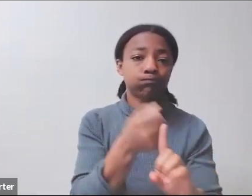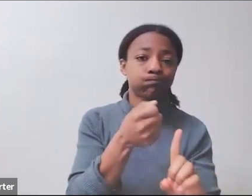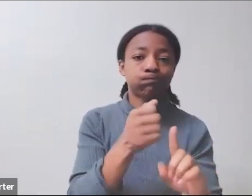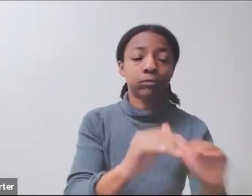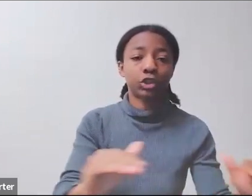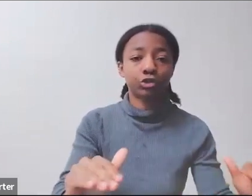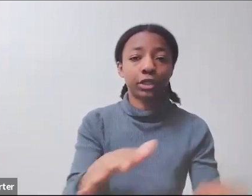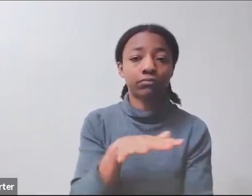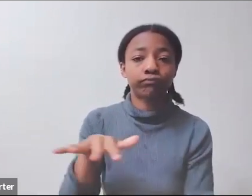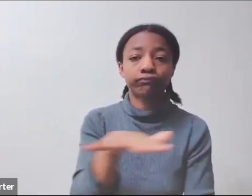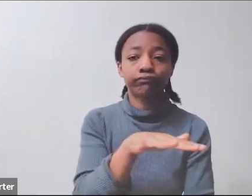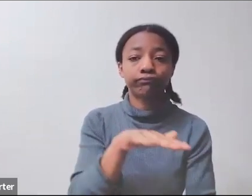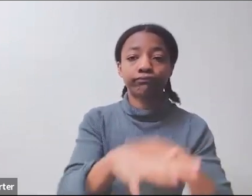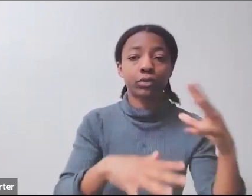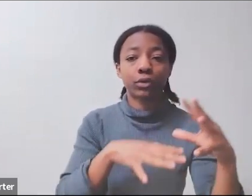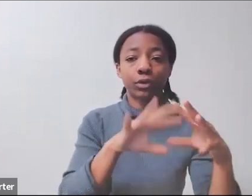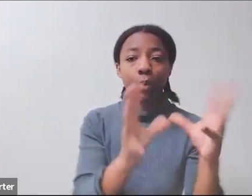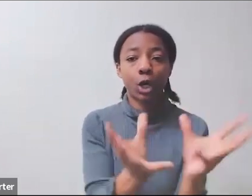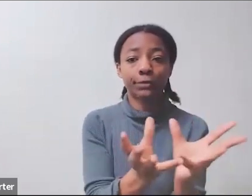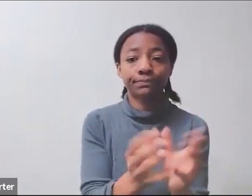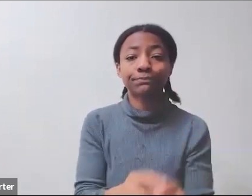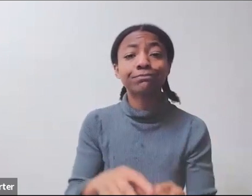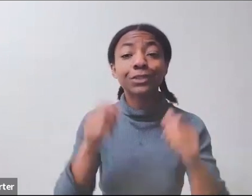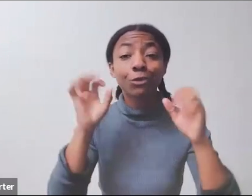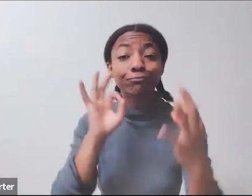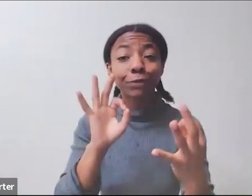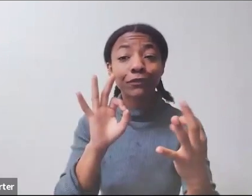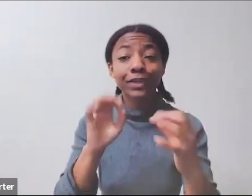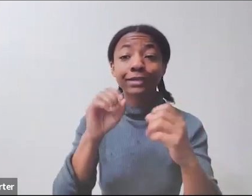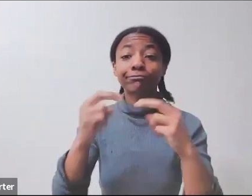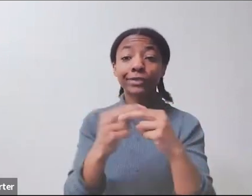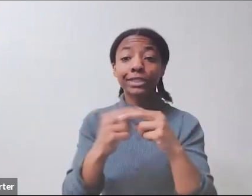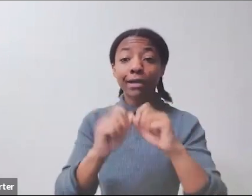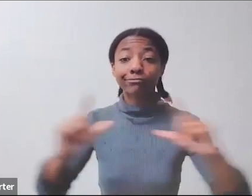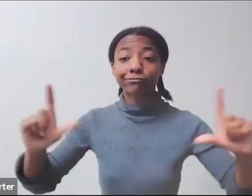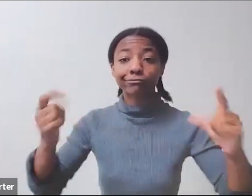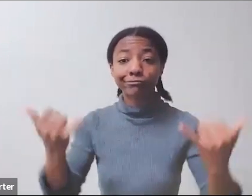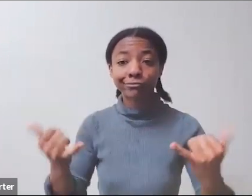Can you just go to the next slide? I'm just going to let you all at your convenience.